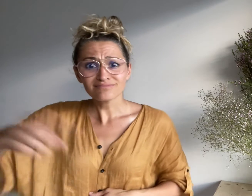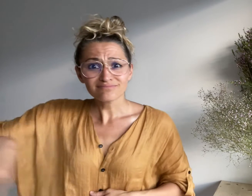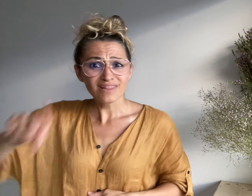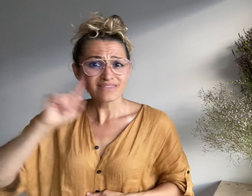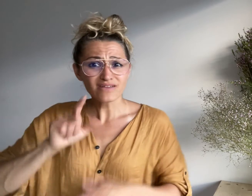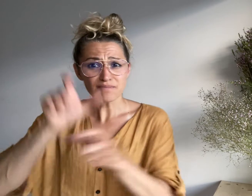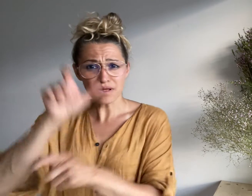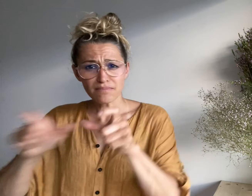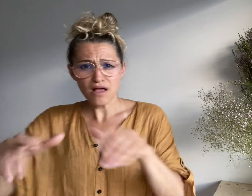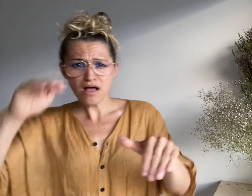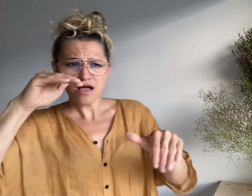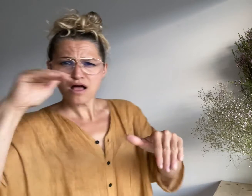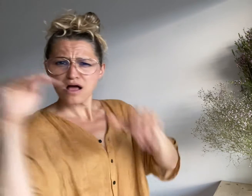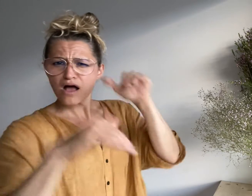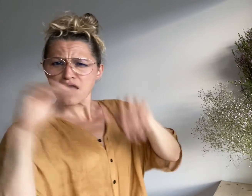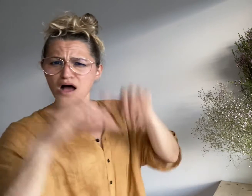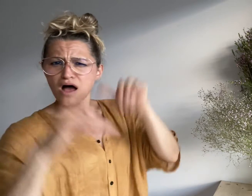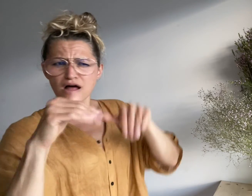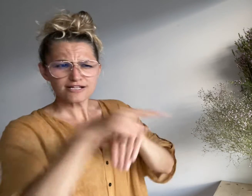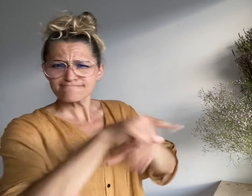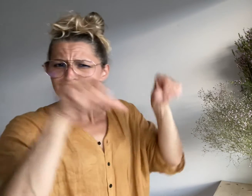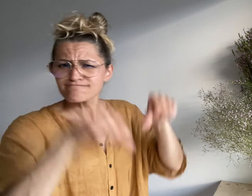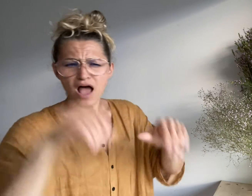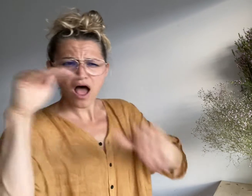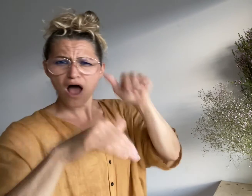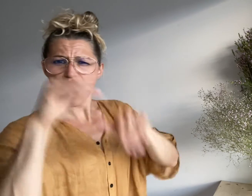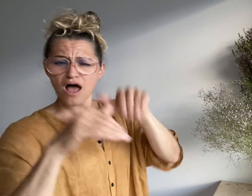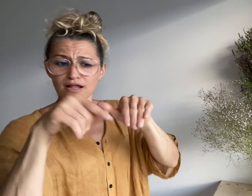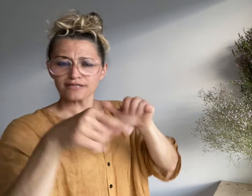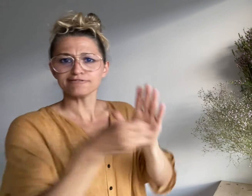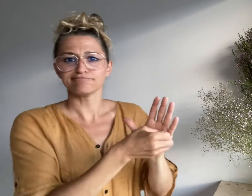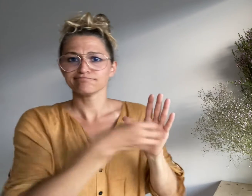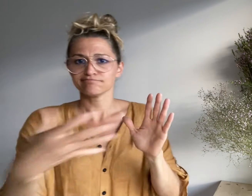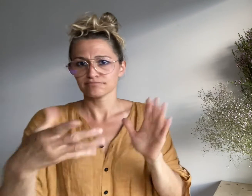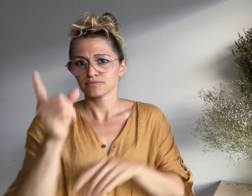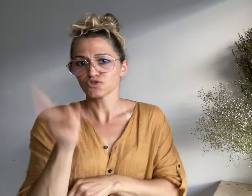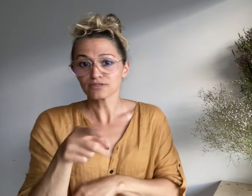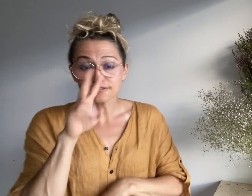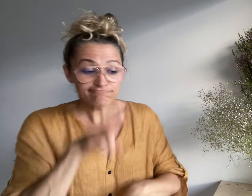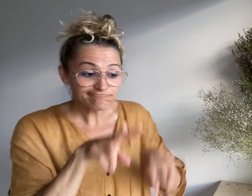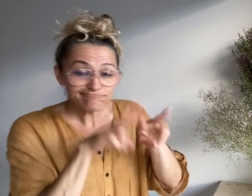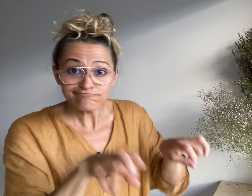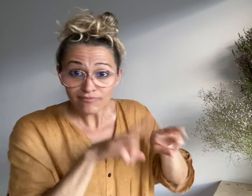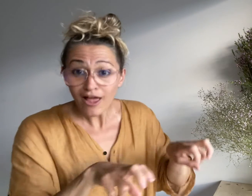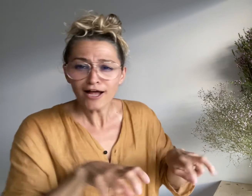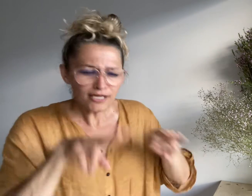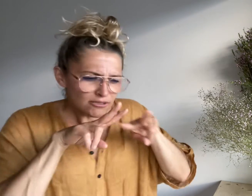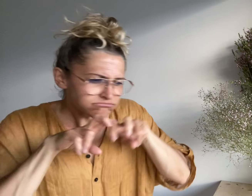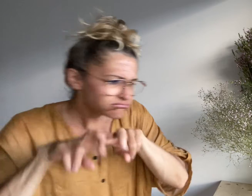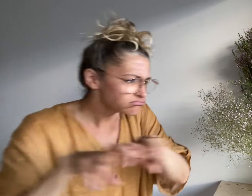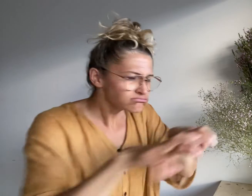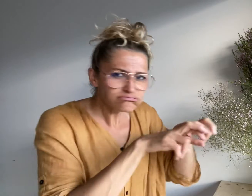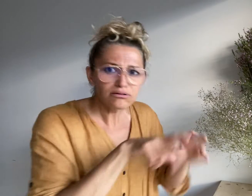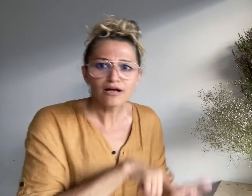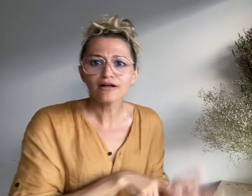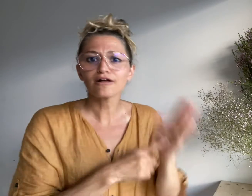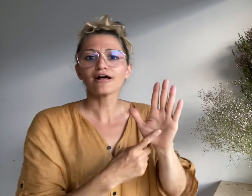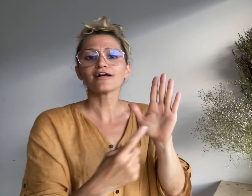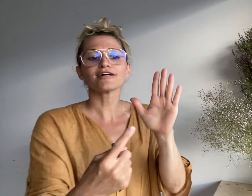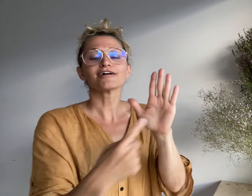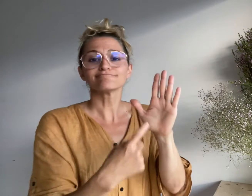The complaints resulted in an investigation that reported